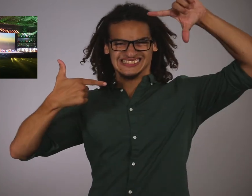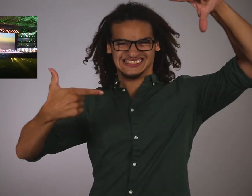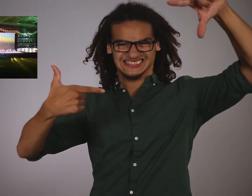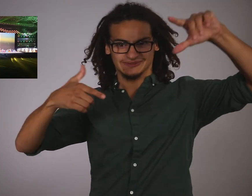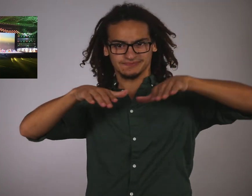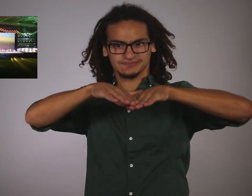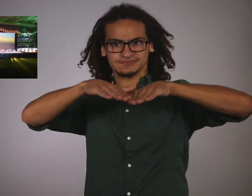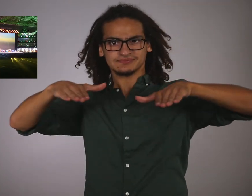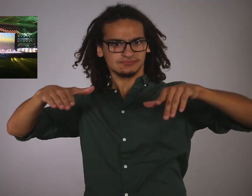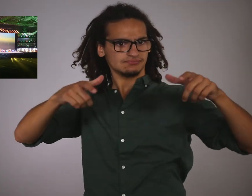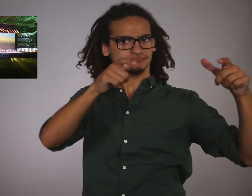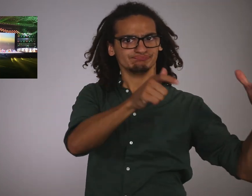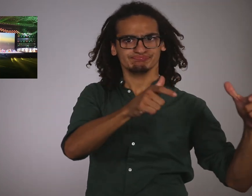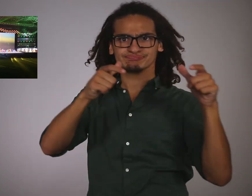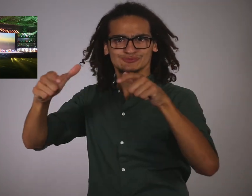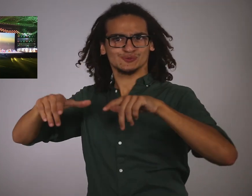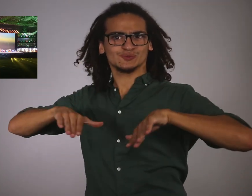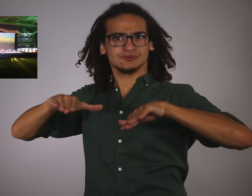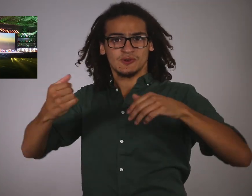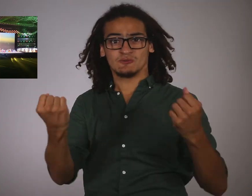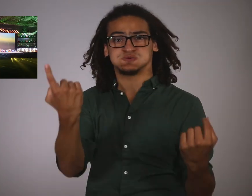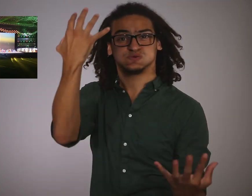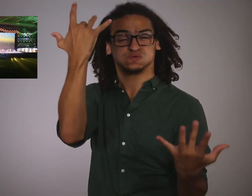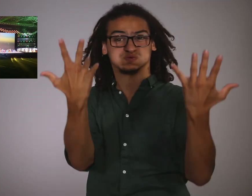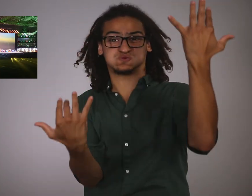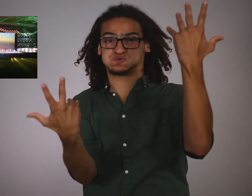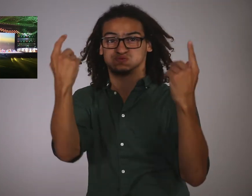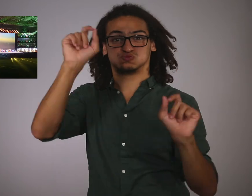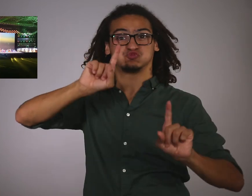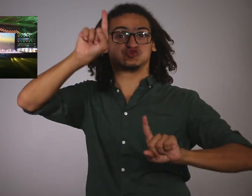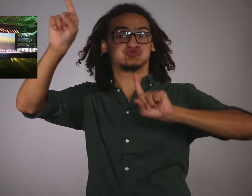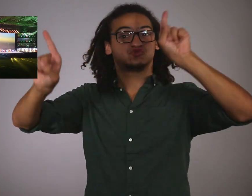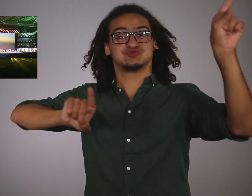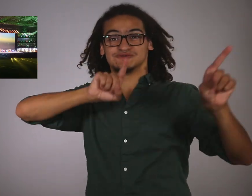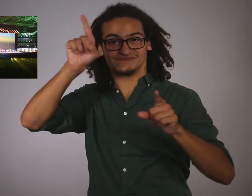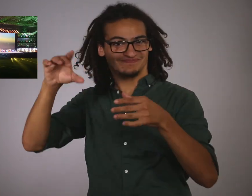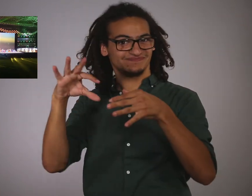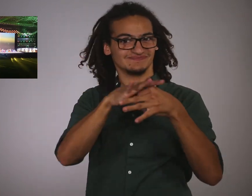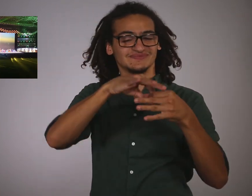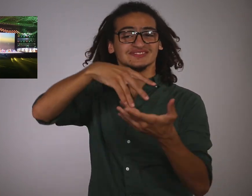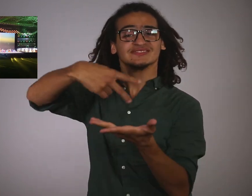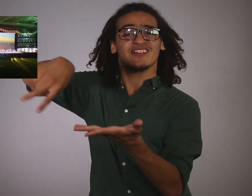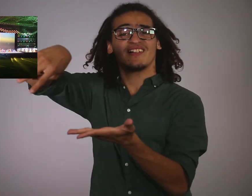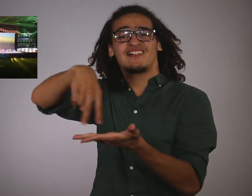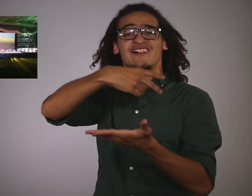The stage had two pools of water that gave water show while